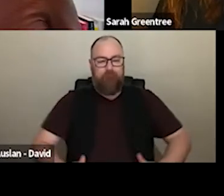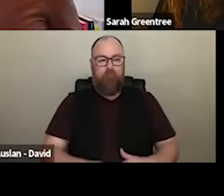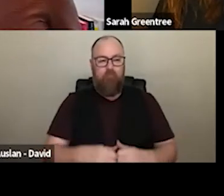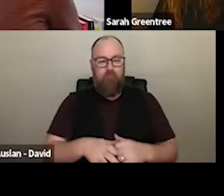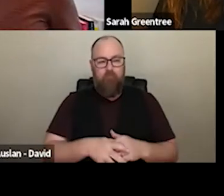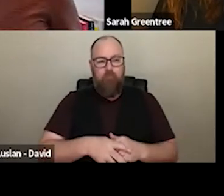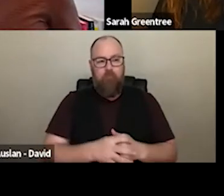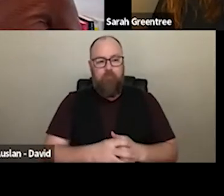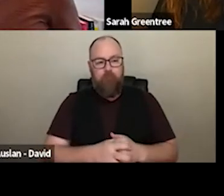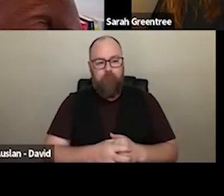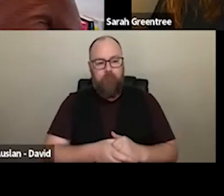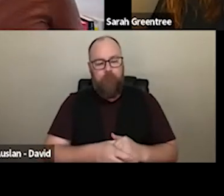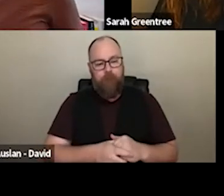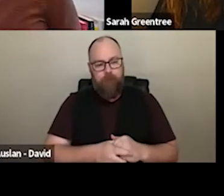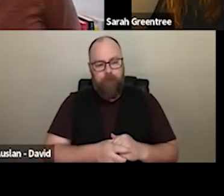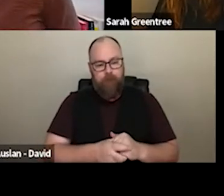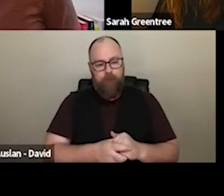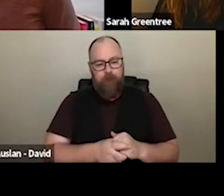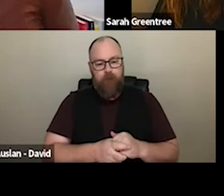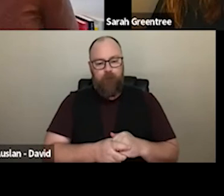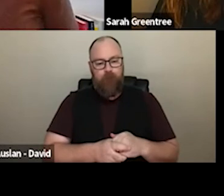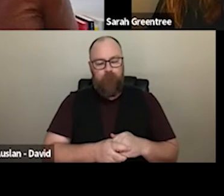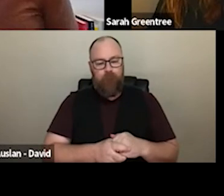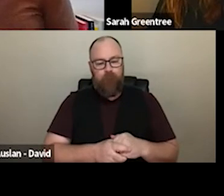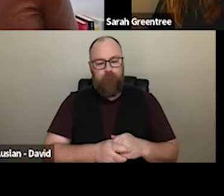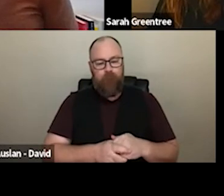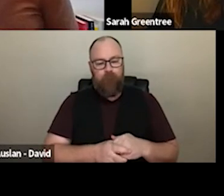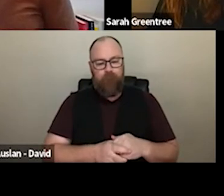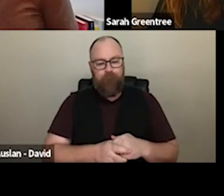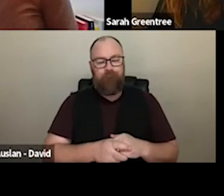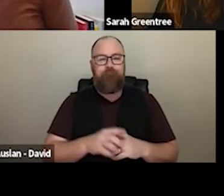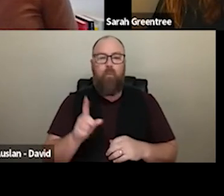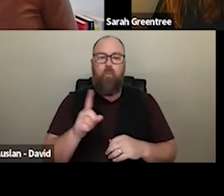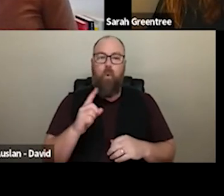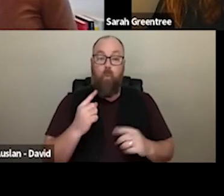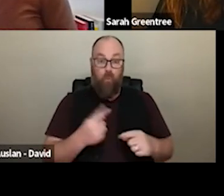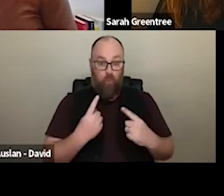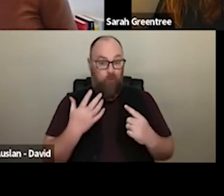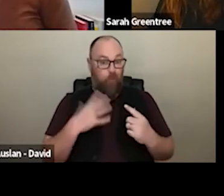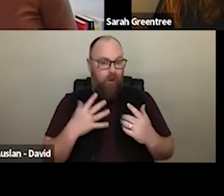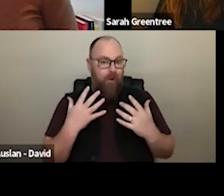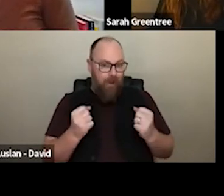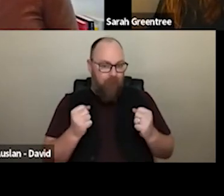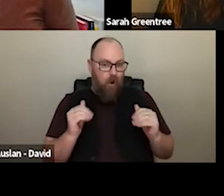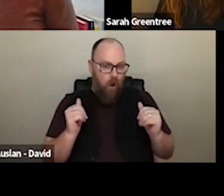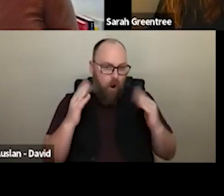plan, and all of that work done by February. But I guess the point we want to get to is really having a much higher proportion of applications successful to that full application stage. Because we really don't want to put people through from the EOI but I guess the point we want to get to is is really having a much higher proportion